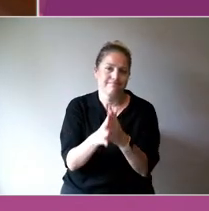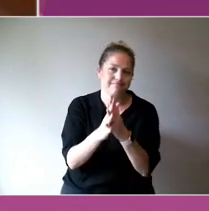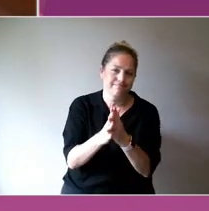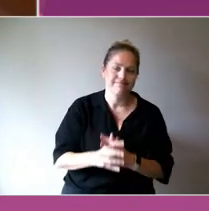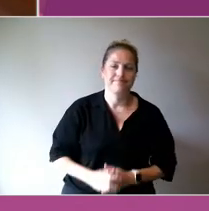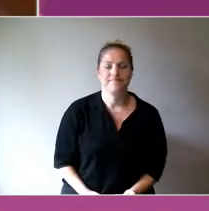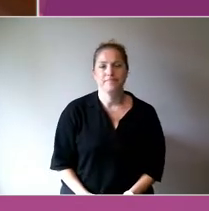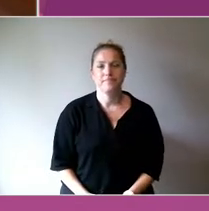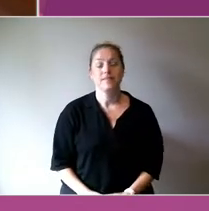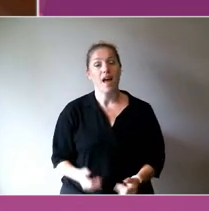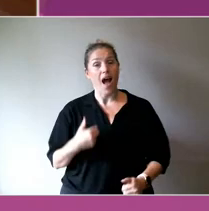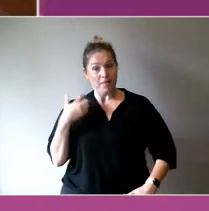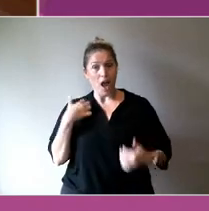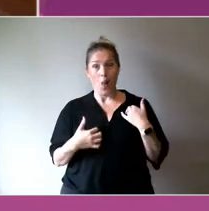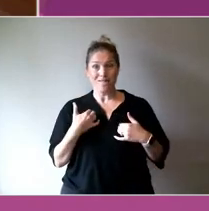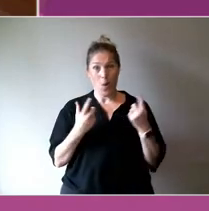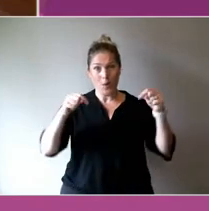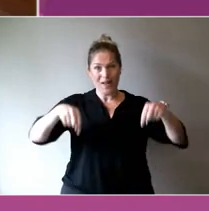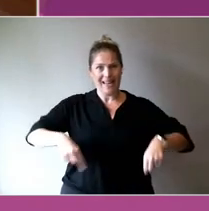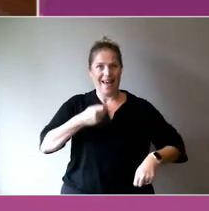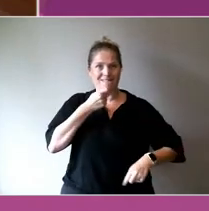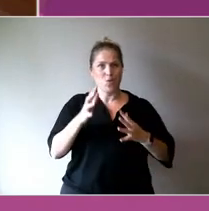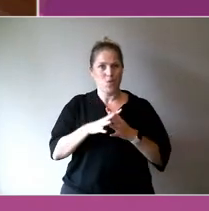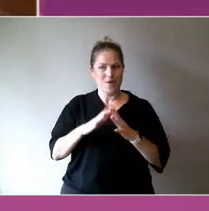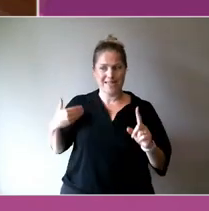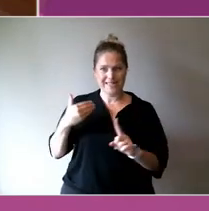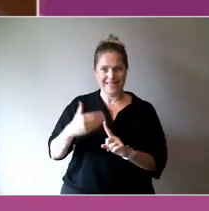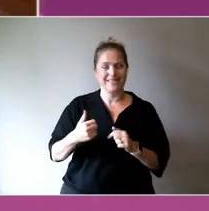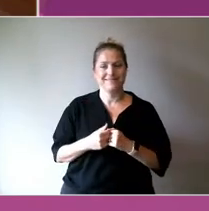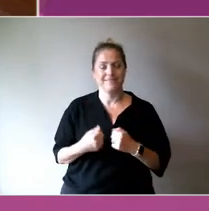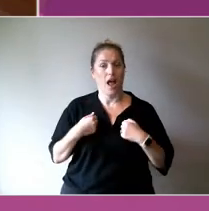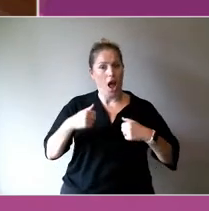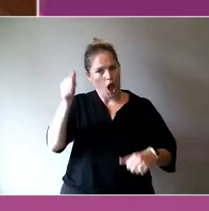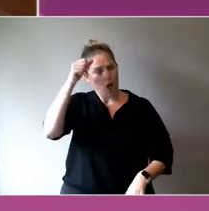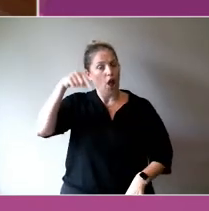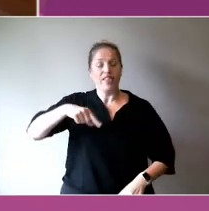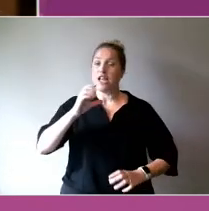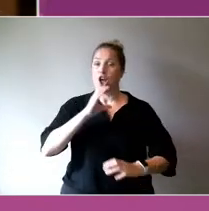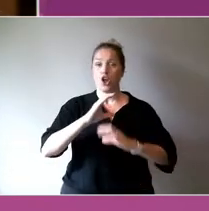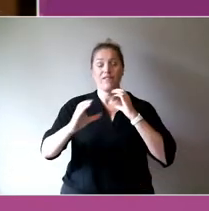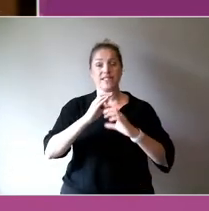This conversation, I think, in a national sense, has never been more timely.